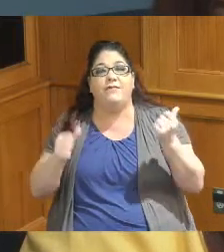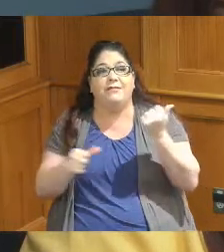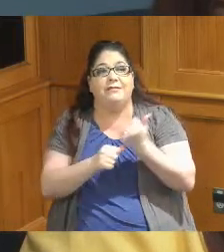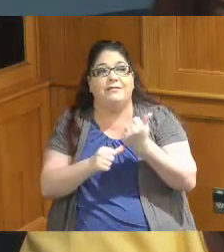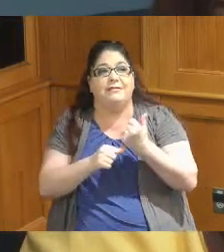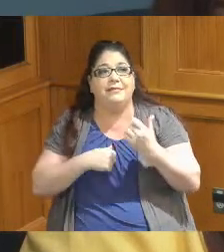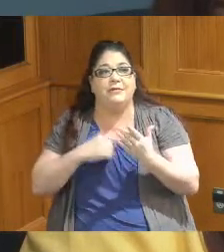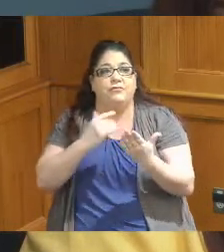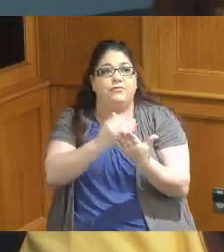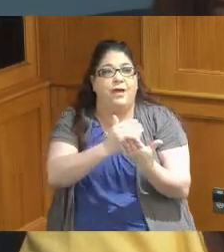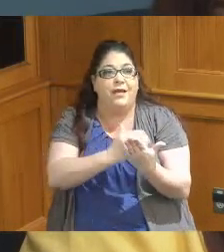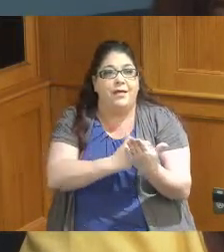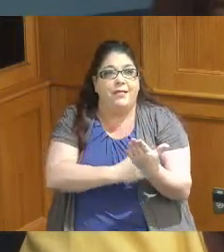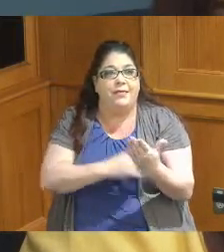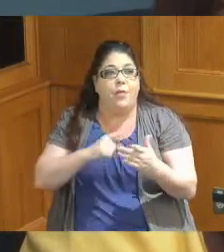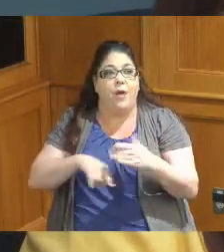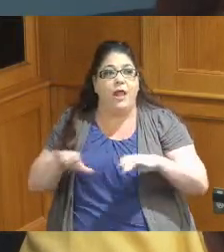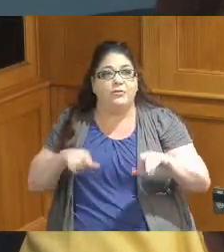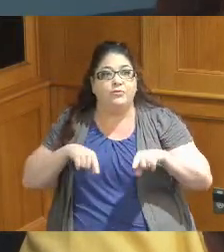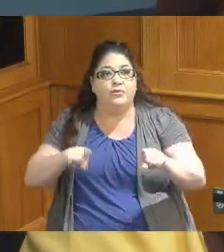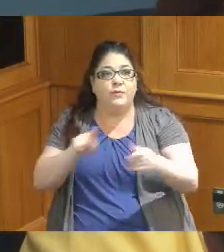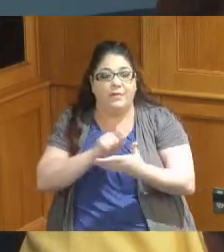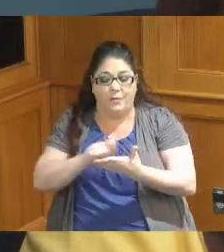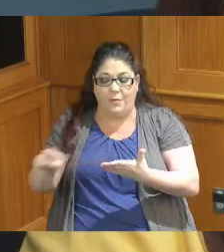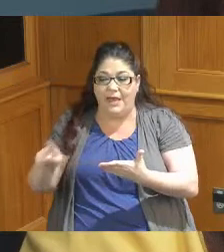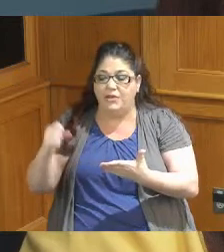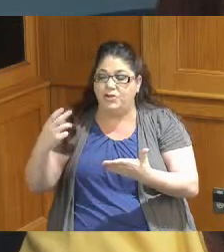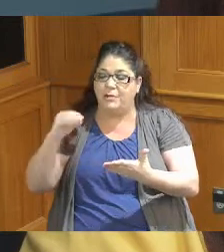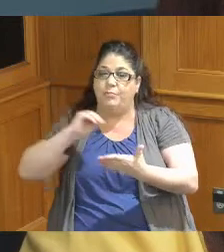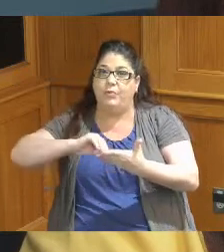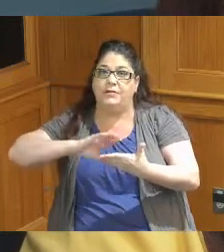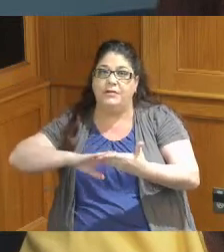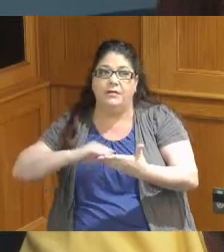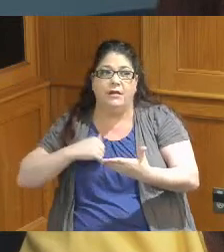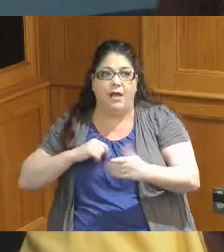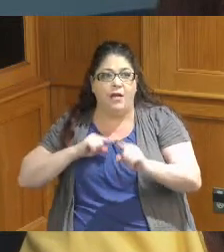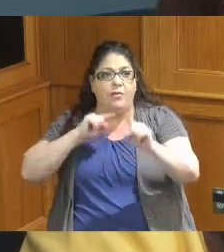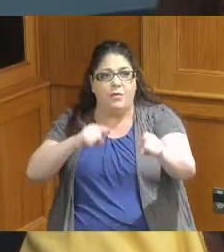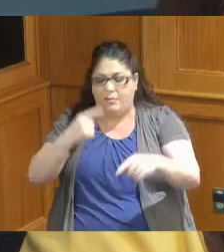a list of everything I do during the week and she put down that I was at the mental health fair